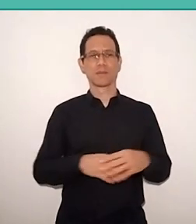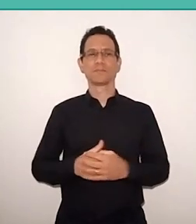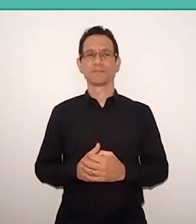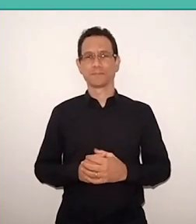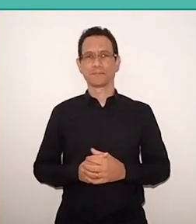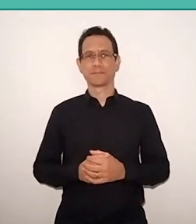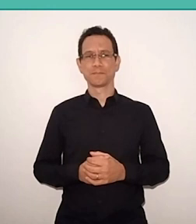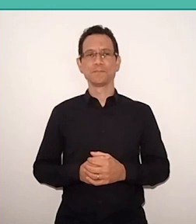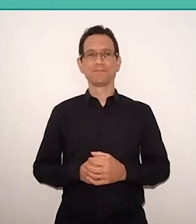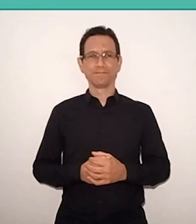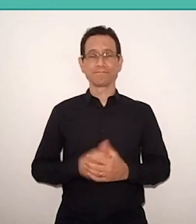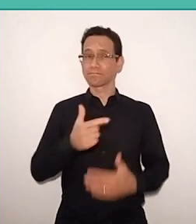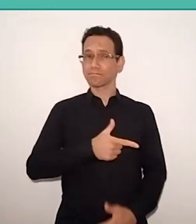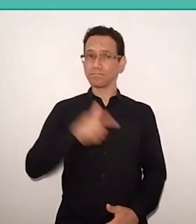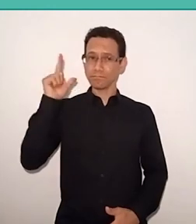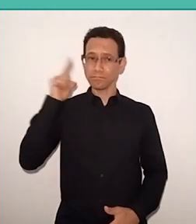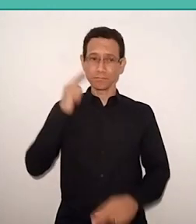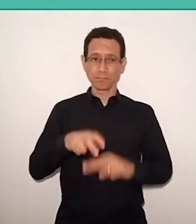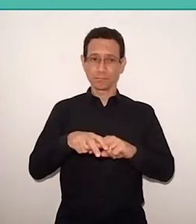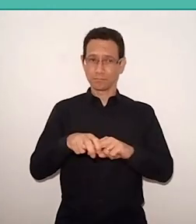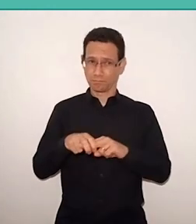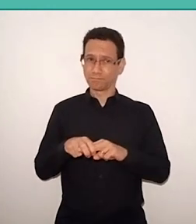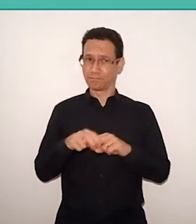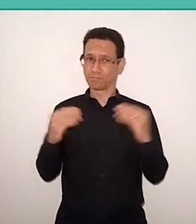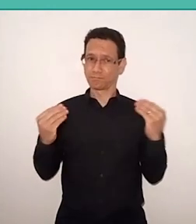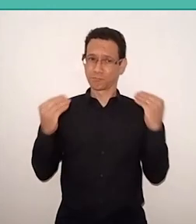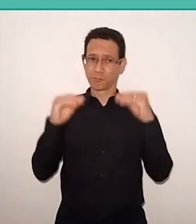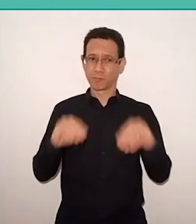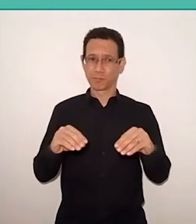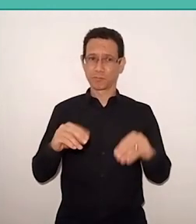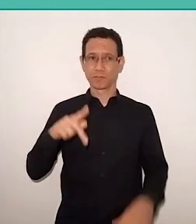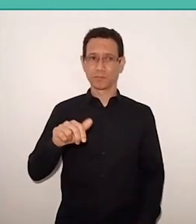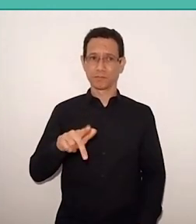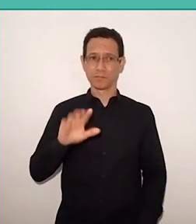Another reason to put Freire as an essential reference